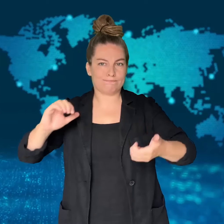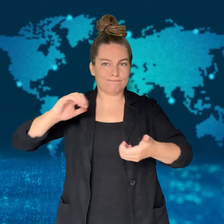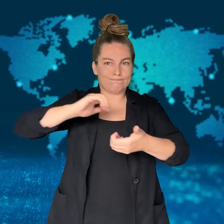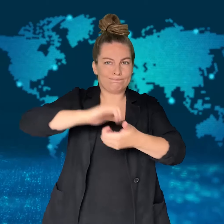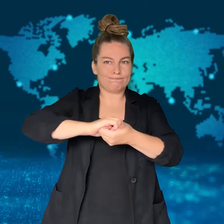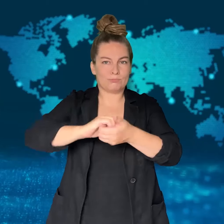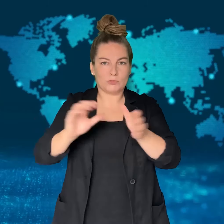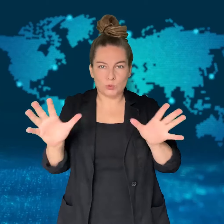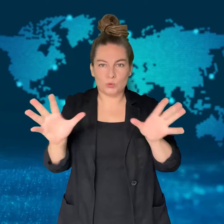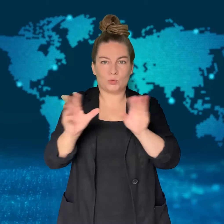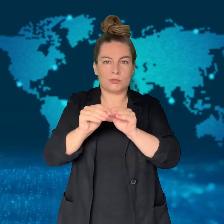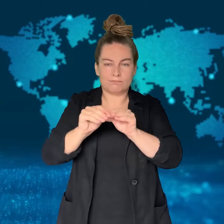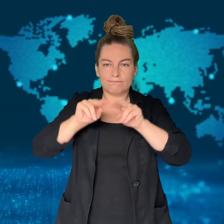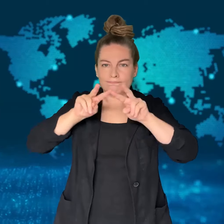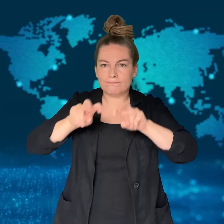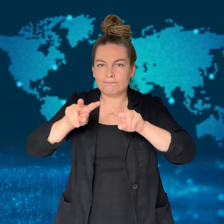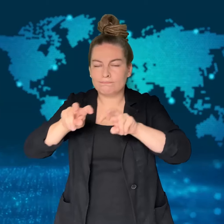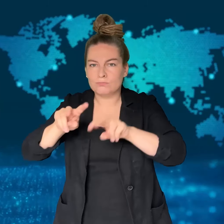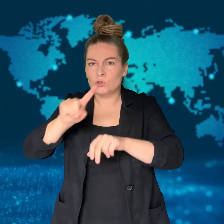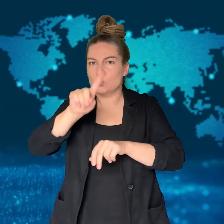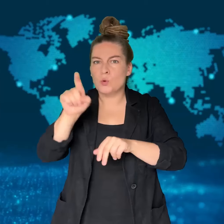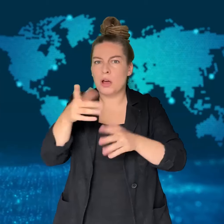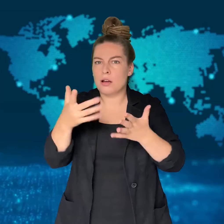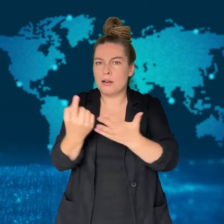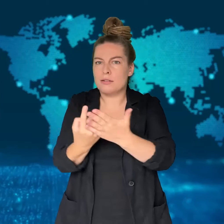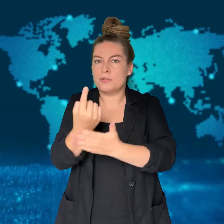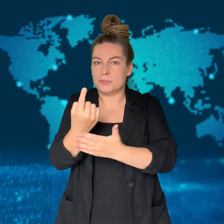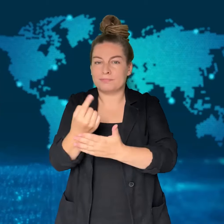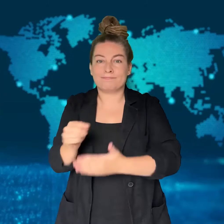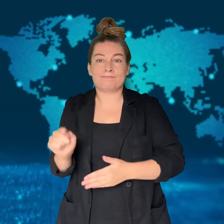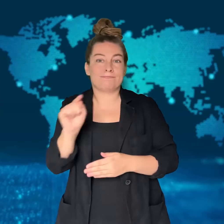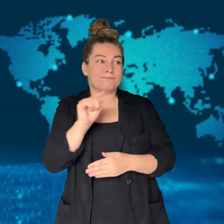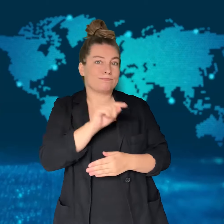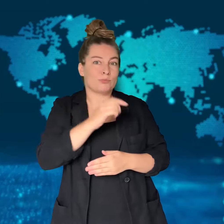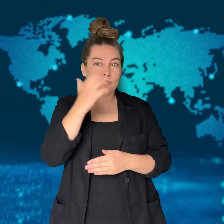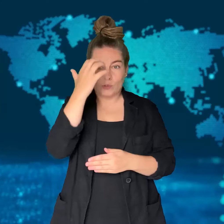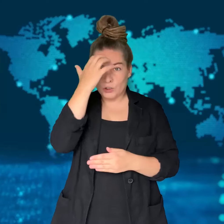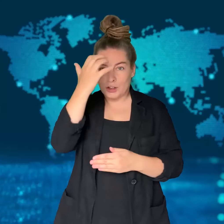The plane's maker, ATR, is a French-Italian company that